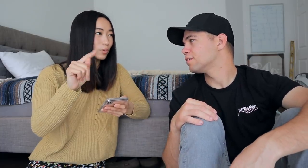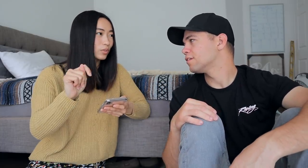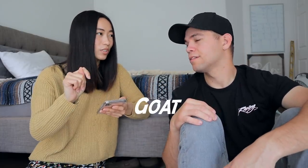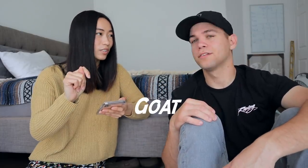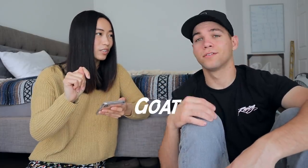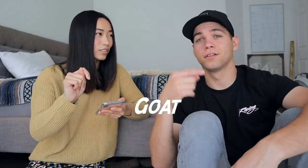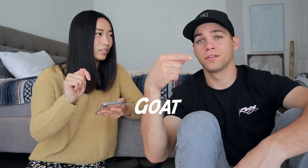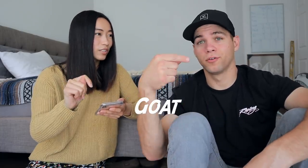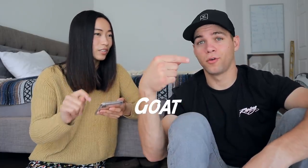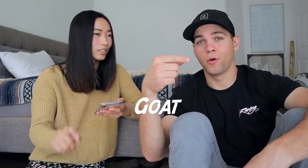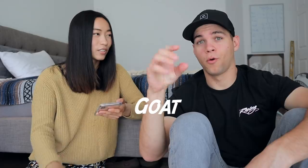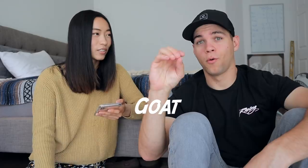G-O-A-T